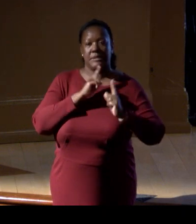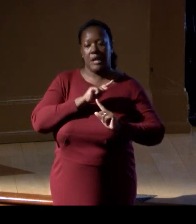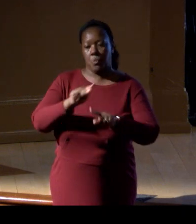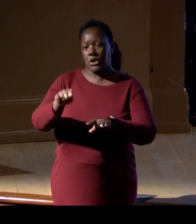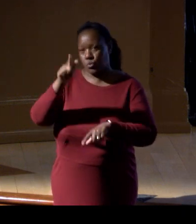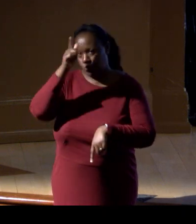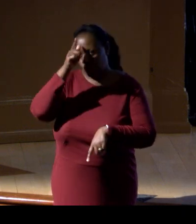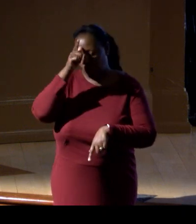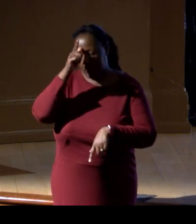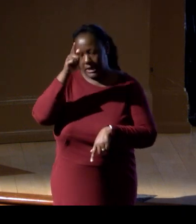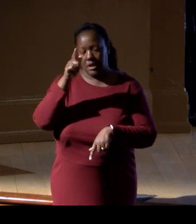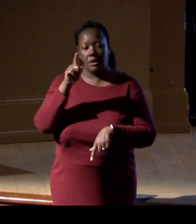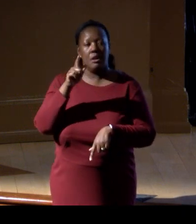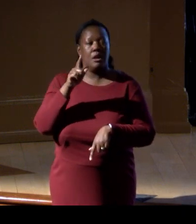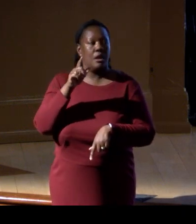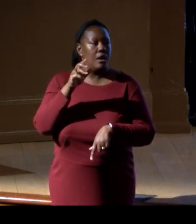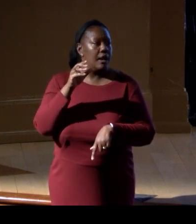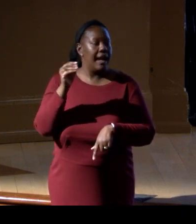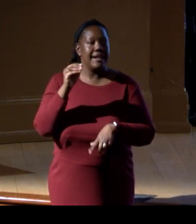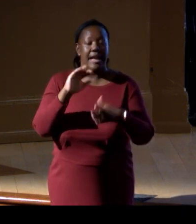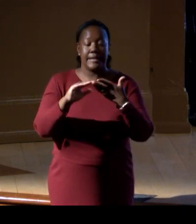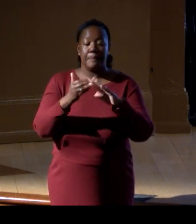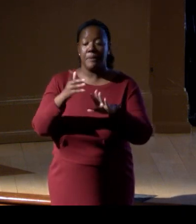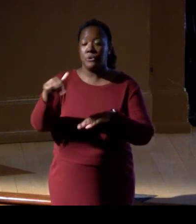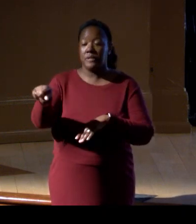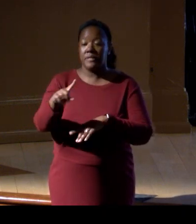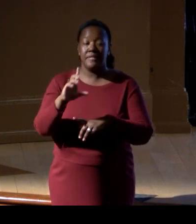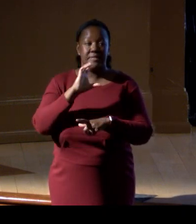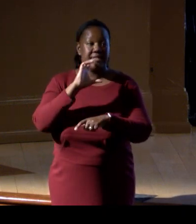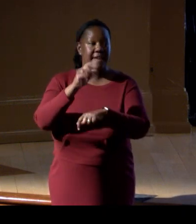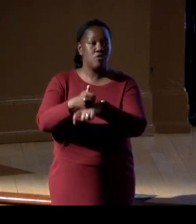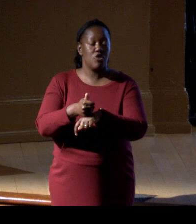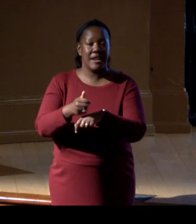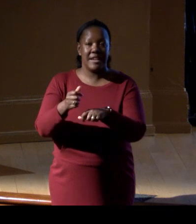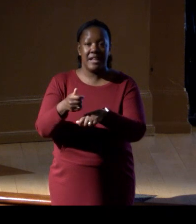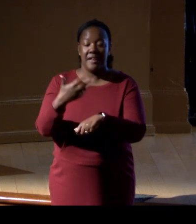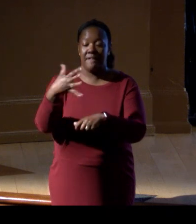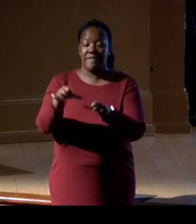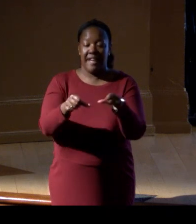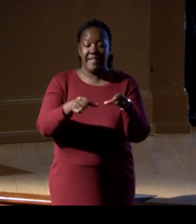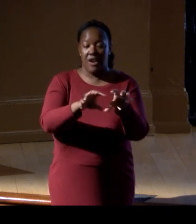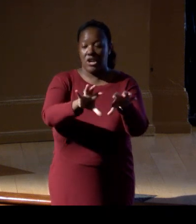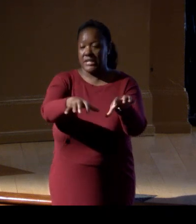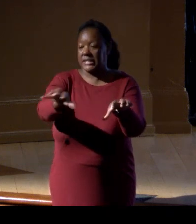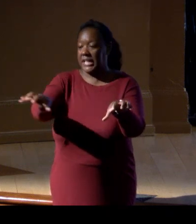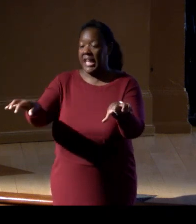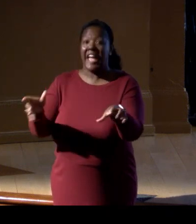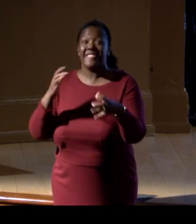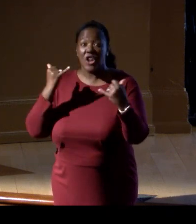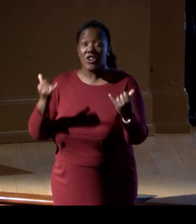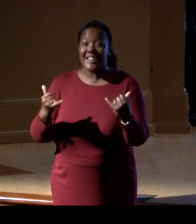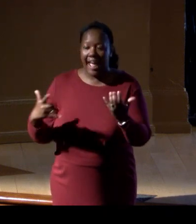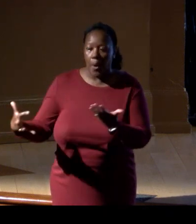where a community has created five no-take areas, and they are catching so much more fish than before, right? The endangered monk seal,